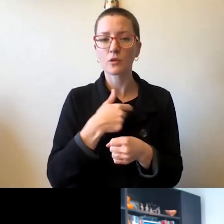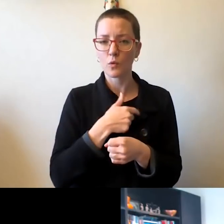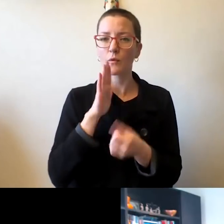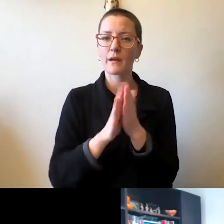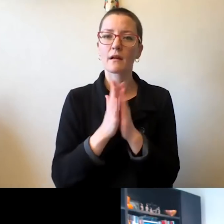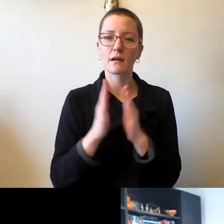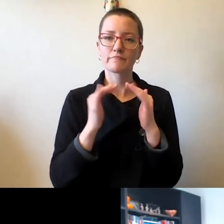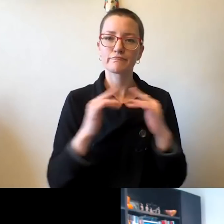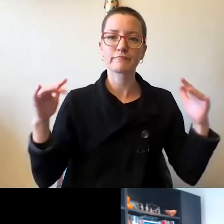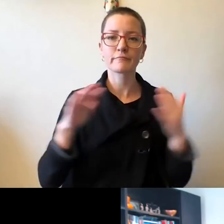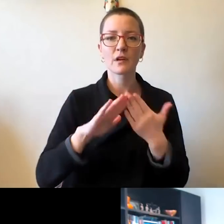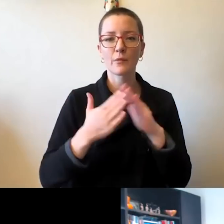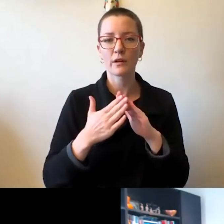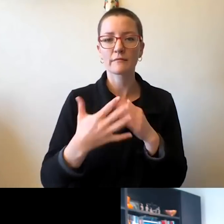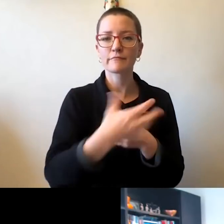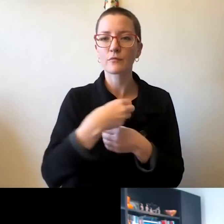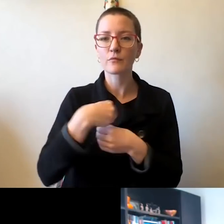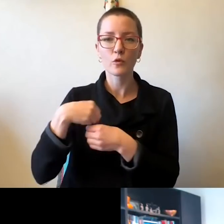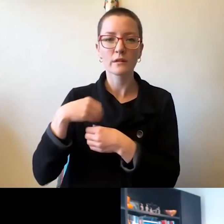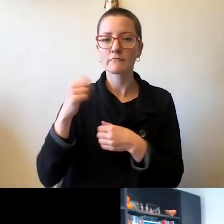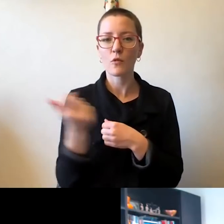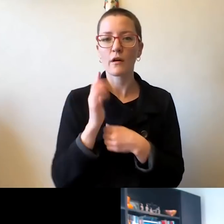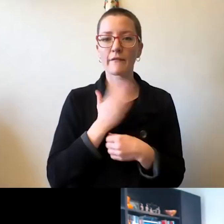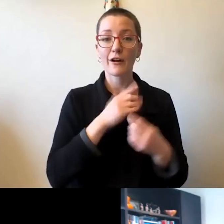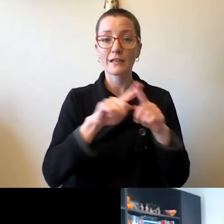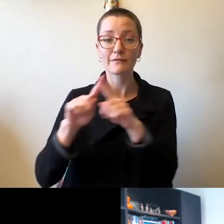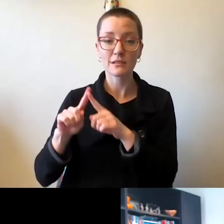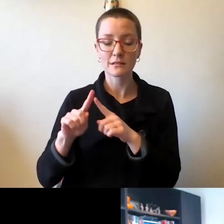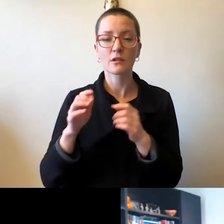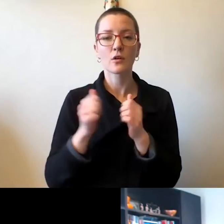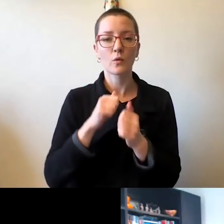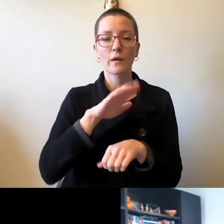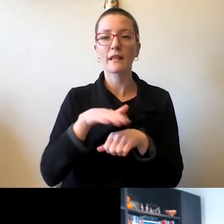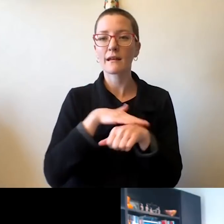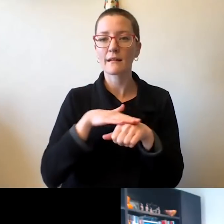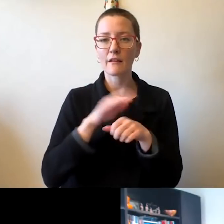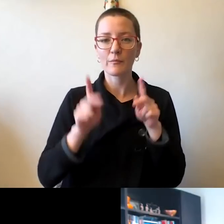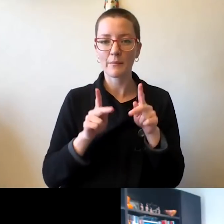inclusive of all our differences with Native peoples at the core of our efforts.